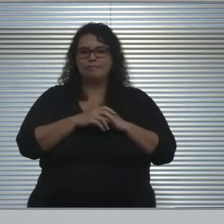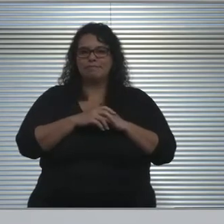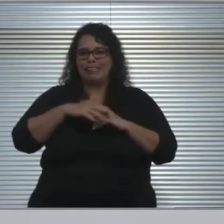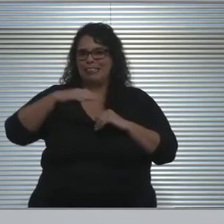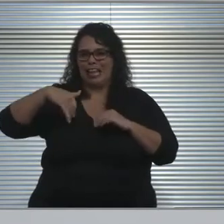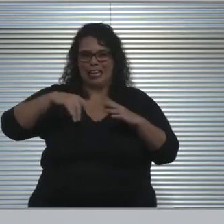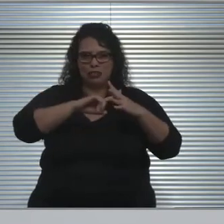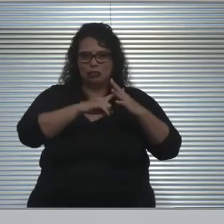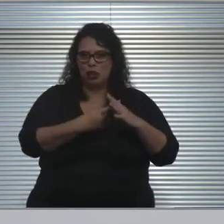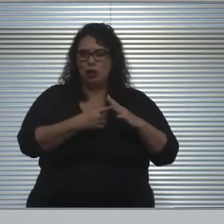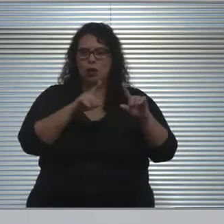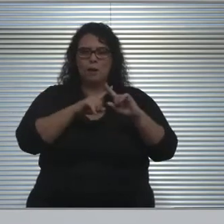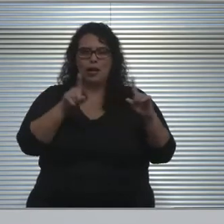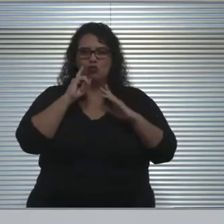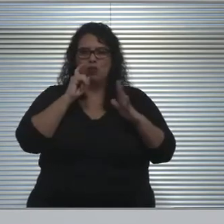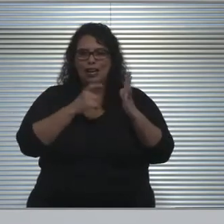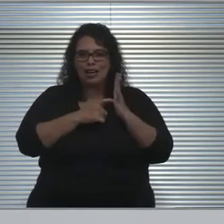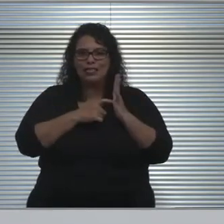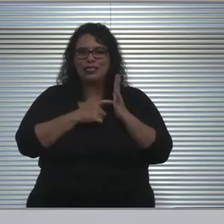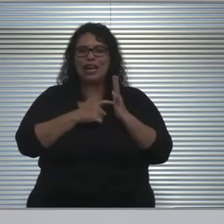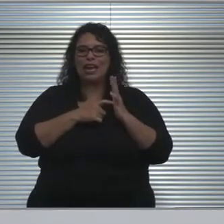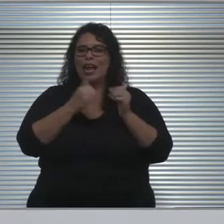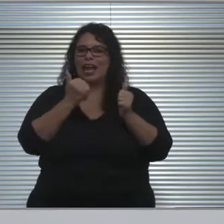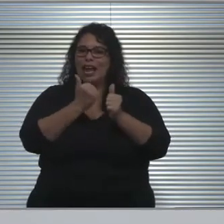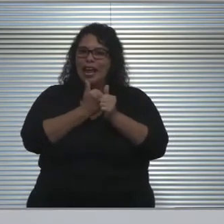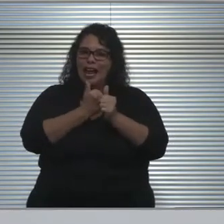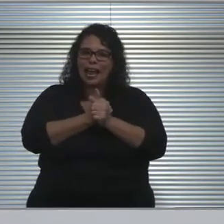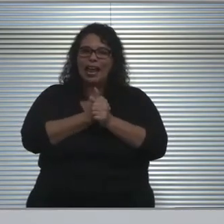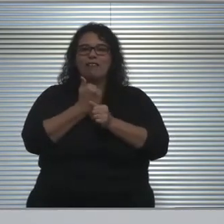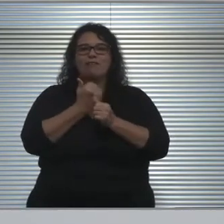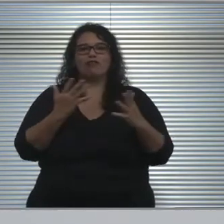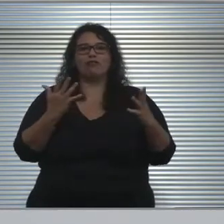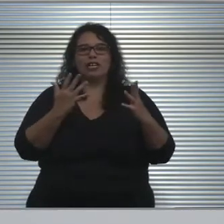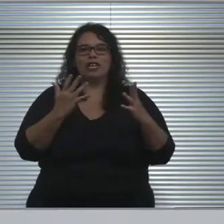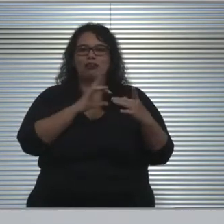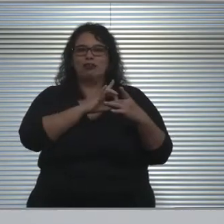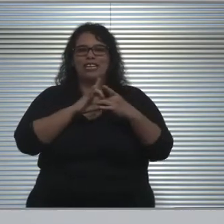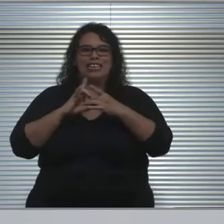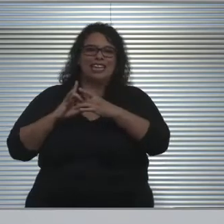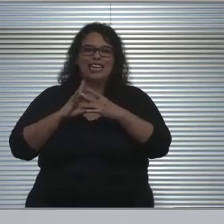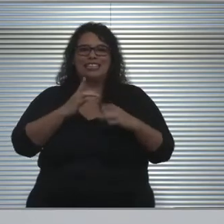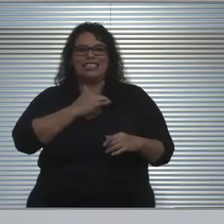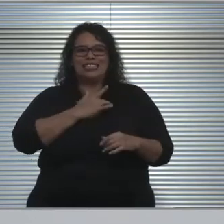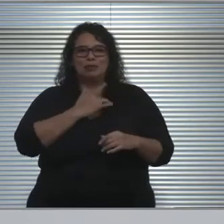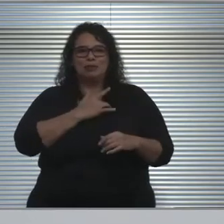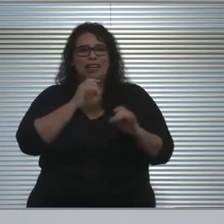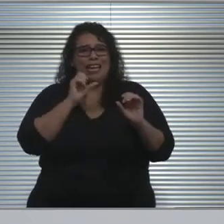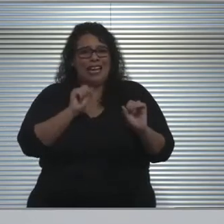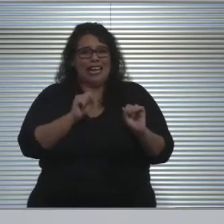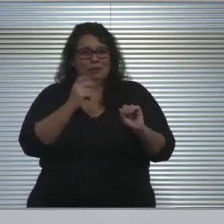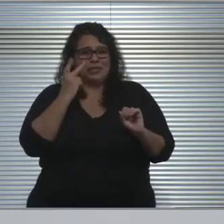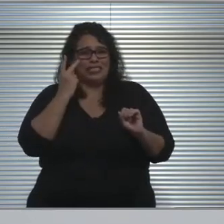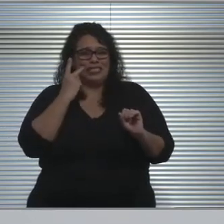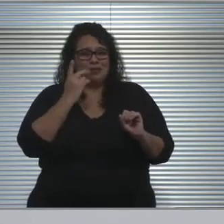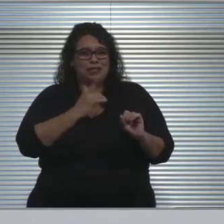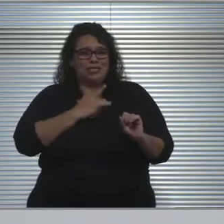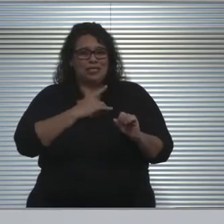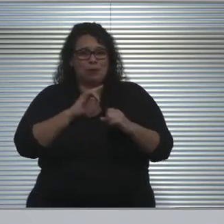but recognizing that every cold and flu related symptom is a symptom of COVID. We want to plan very carefully